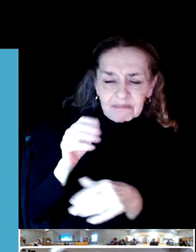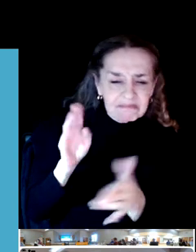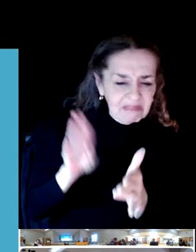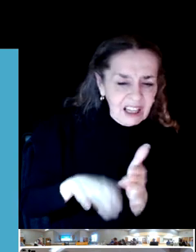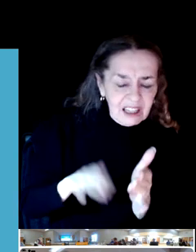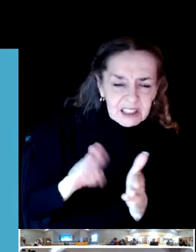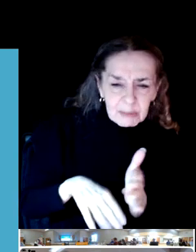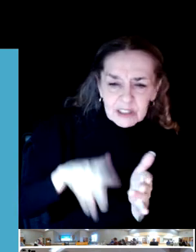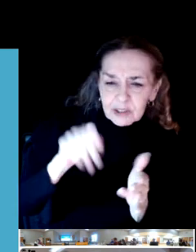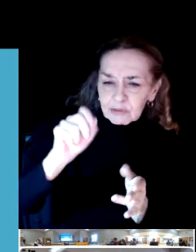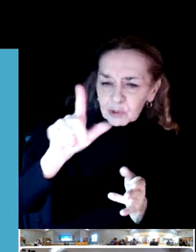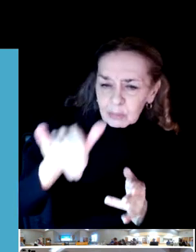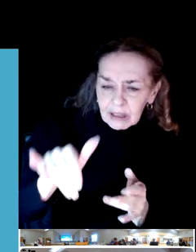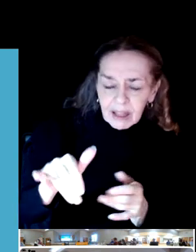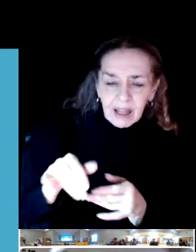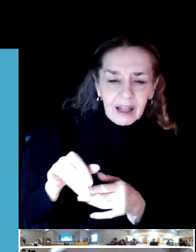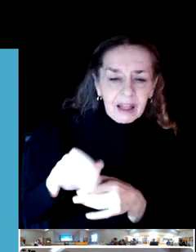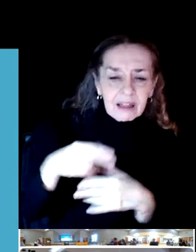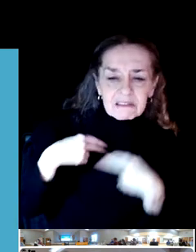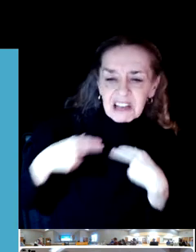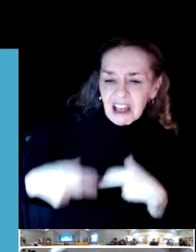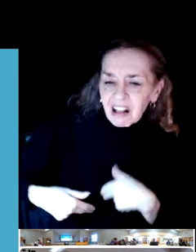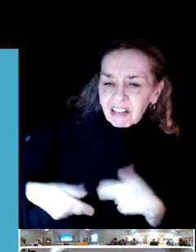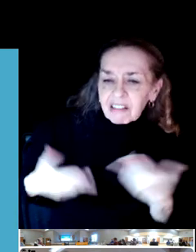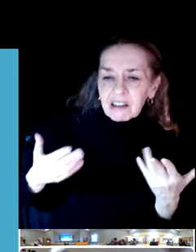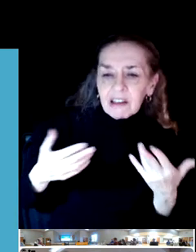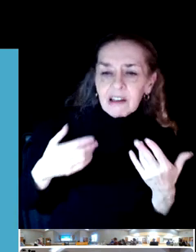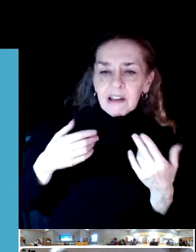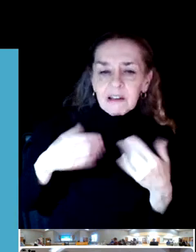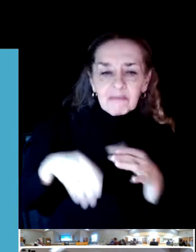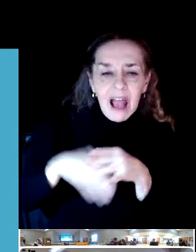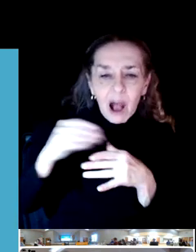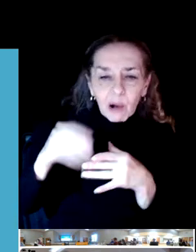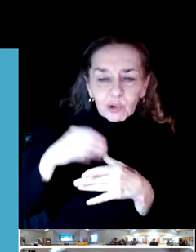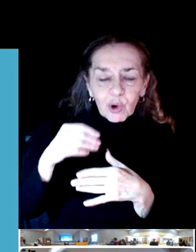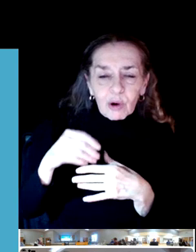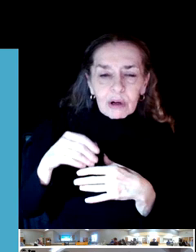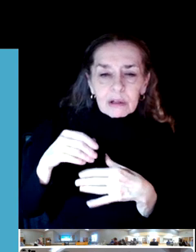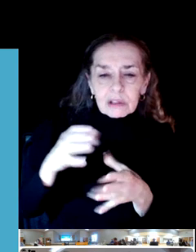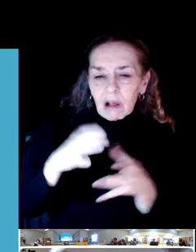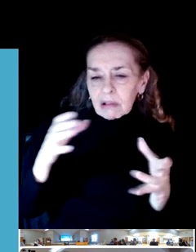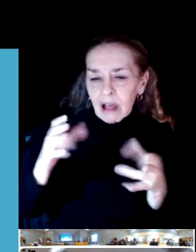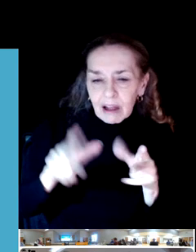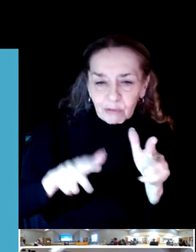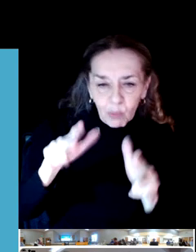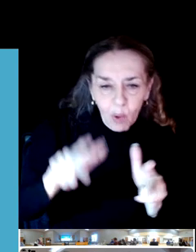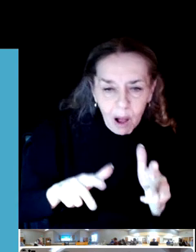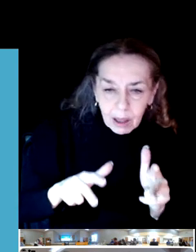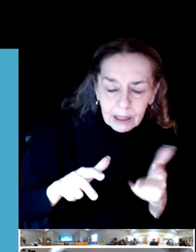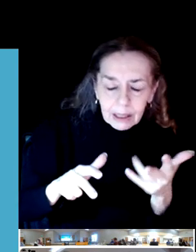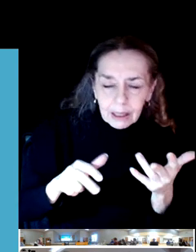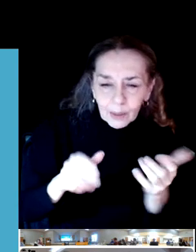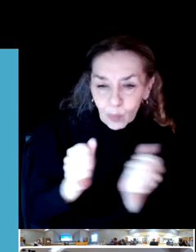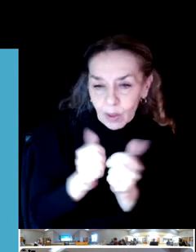It's healthy, it's outdoors. You get a lot of walking when you don't realize sometimes that you've just walked, you know,